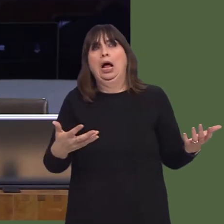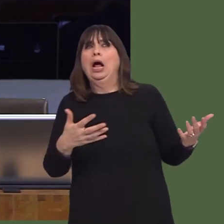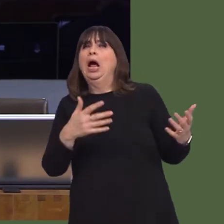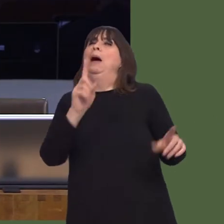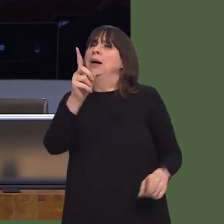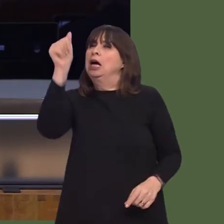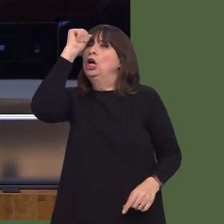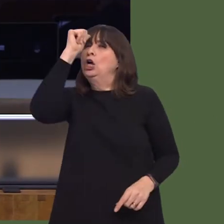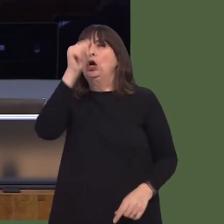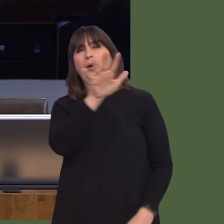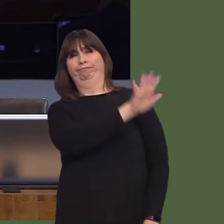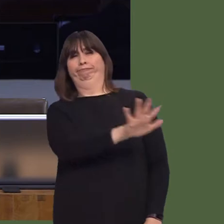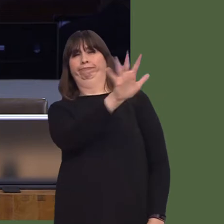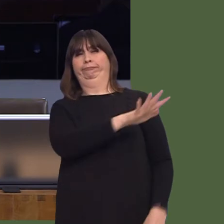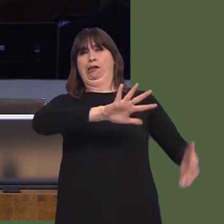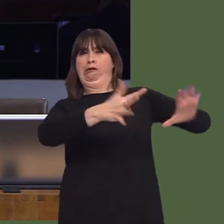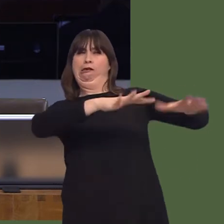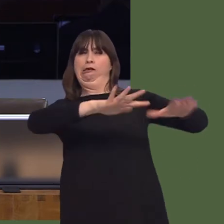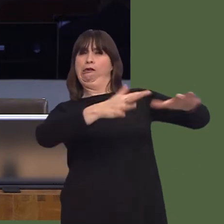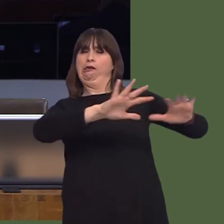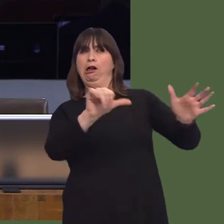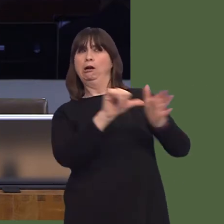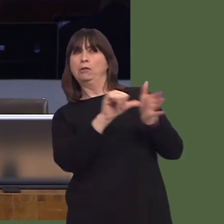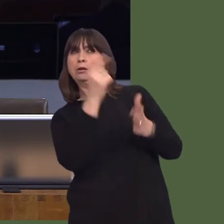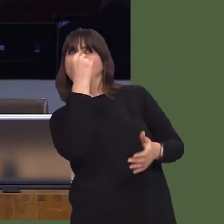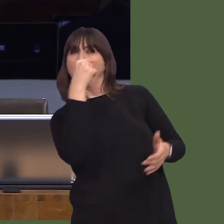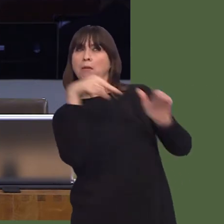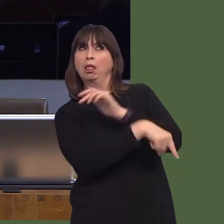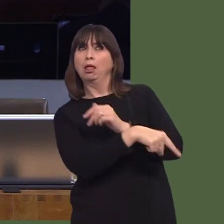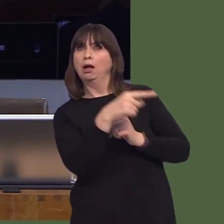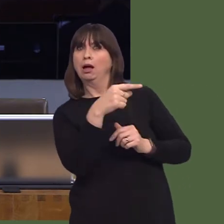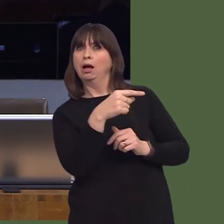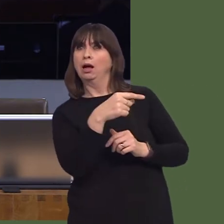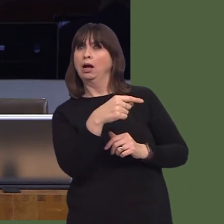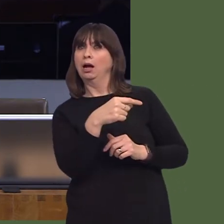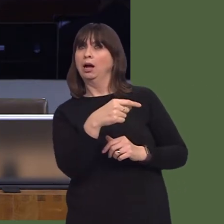If we'd still got the same plan from 1999 we'd be ossified in the past.